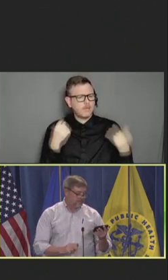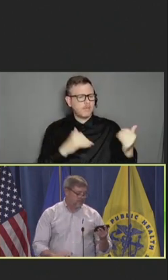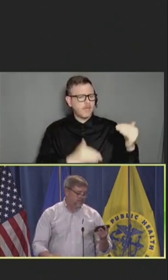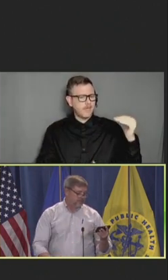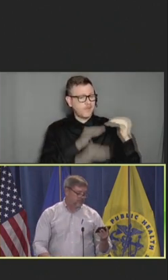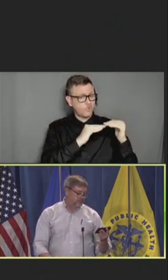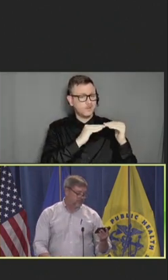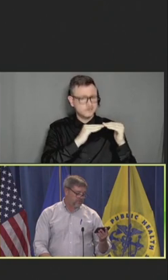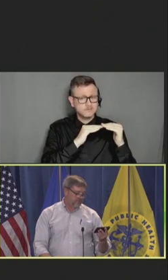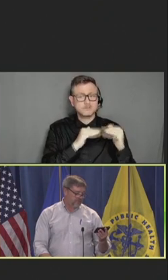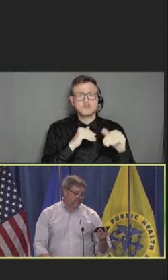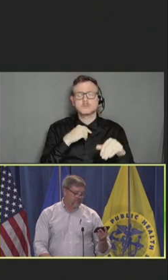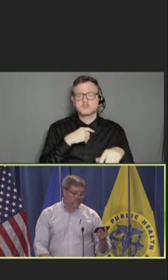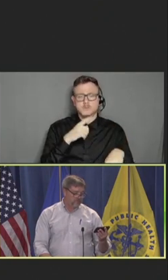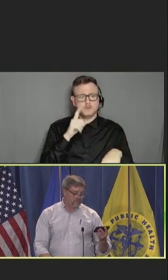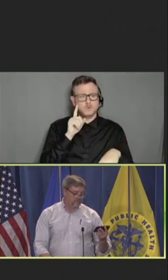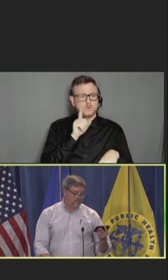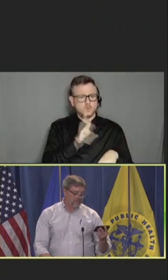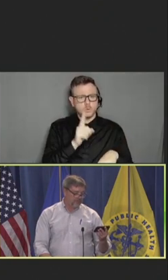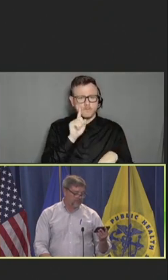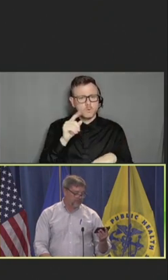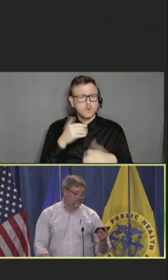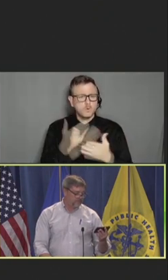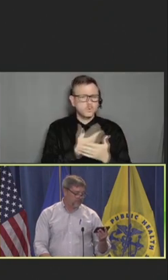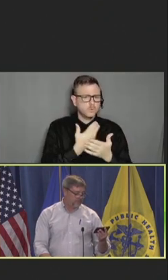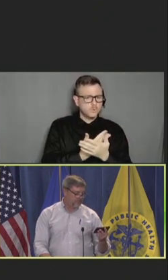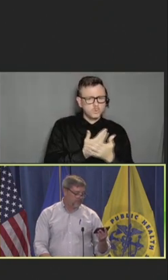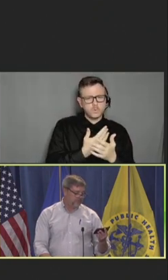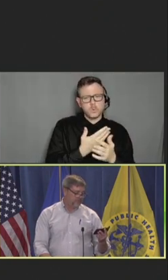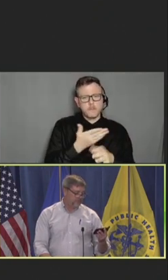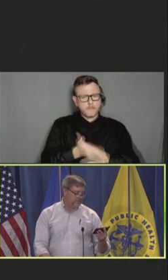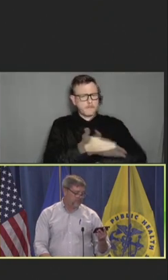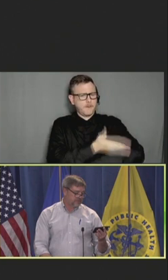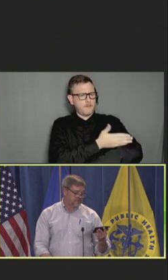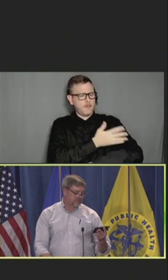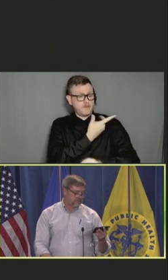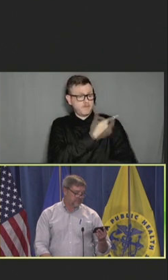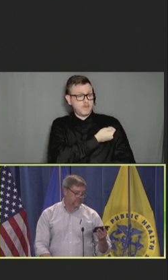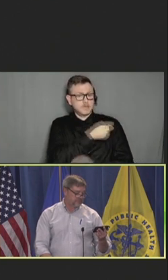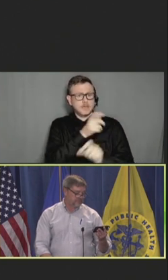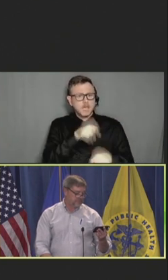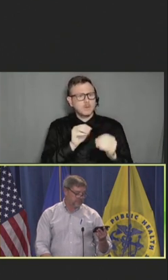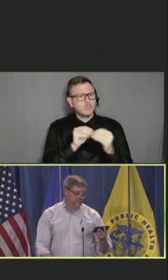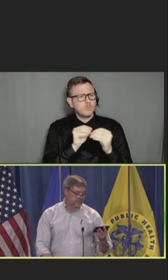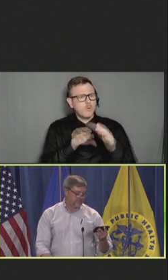This is true for developing new and improved vaccines and could be more accessible to people,